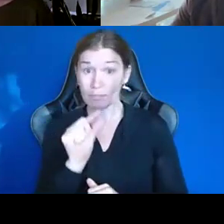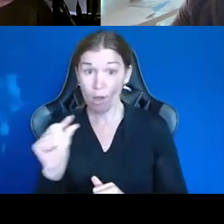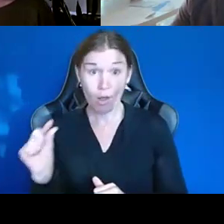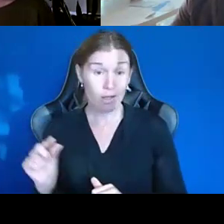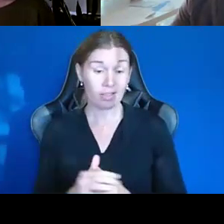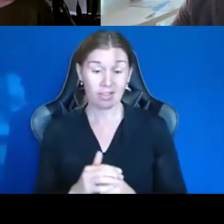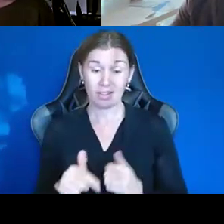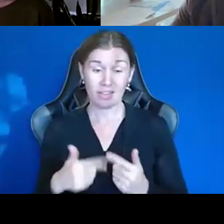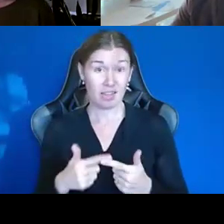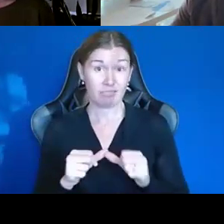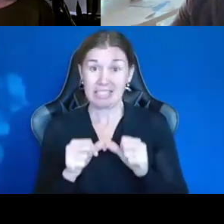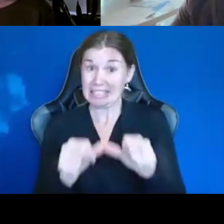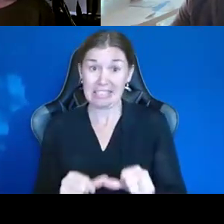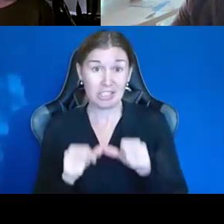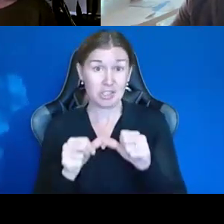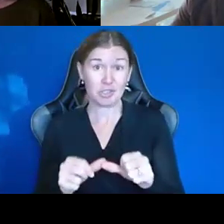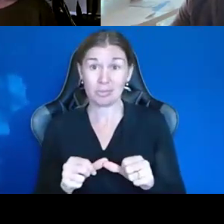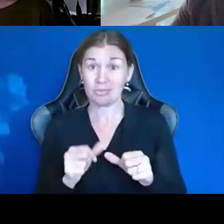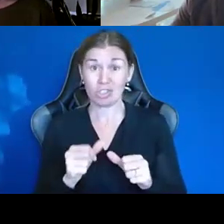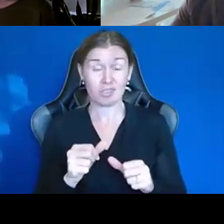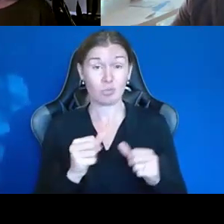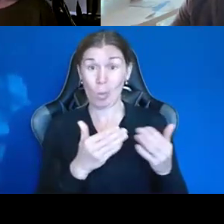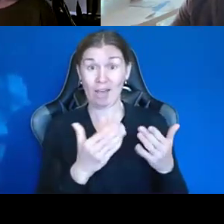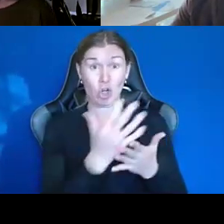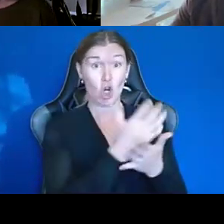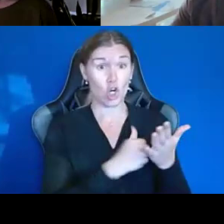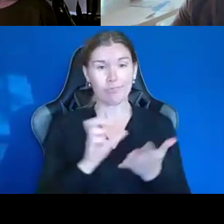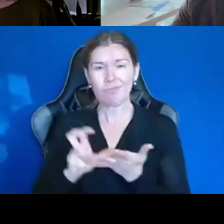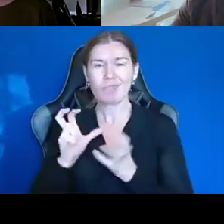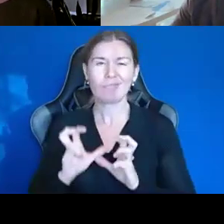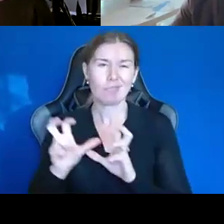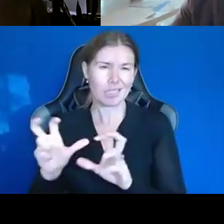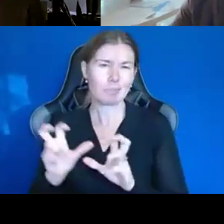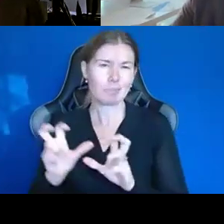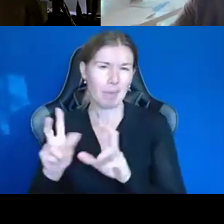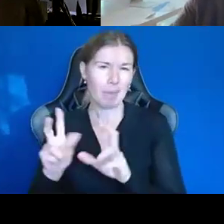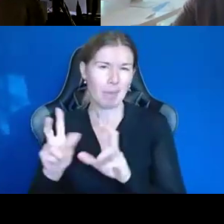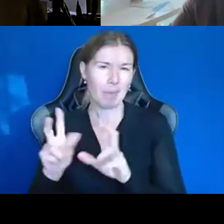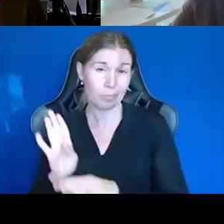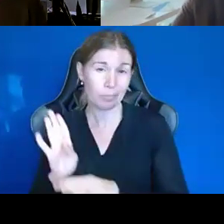Expand. Yeah, roll your money into it. Well, thank you.